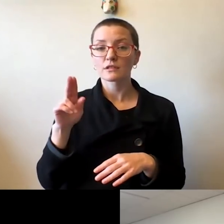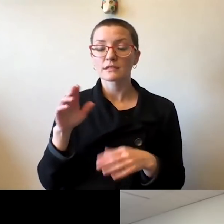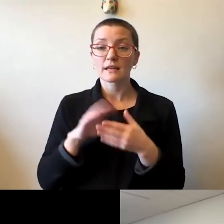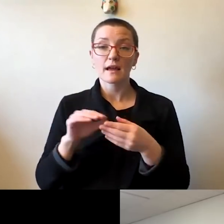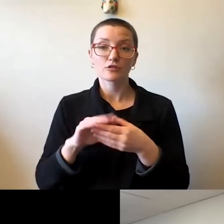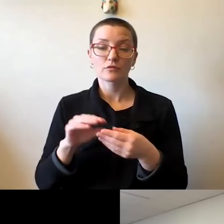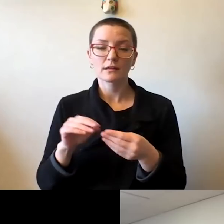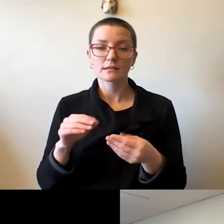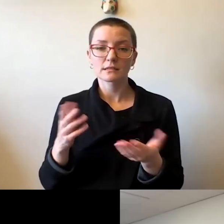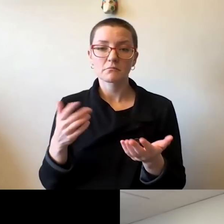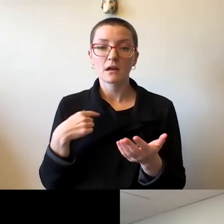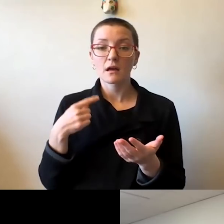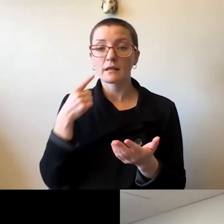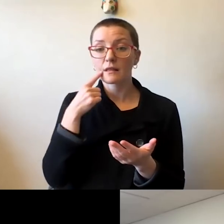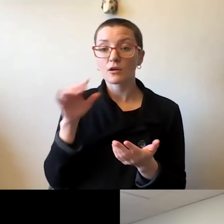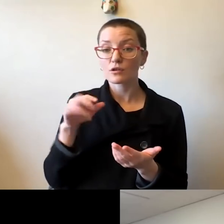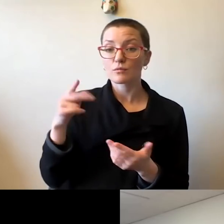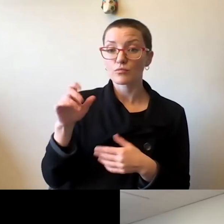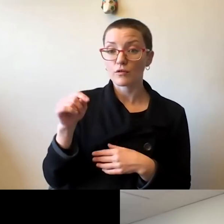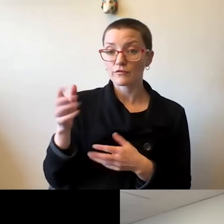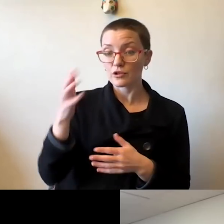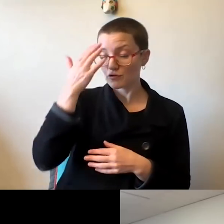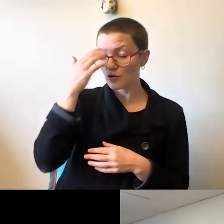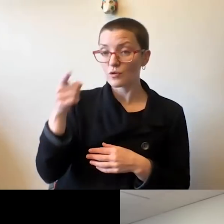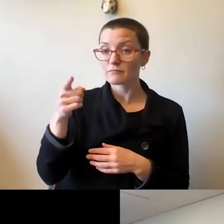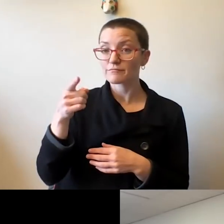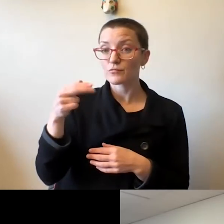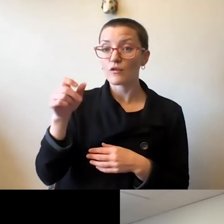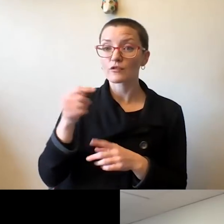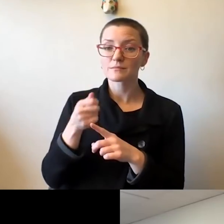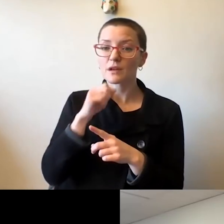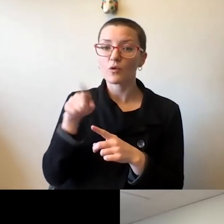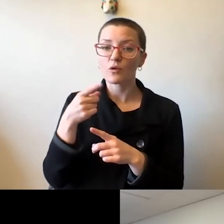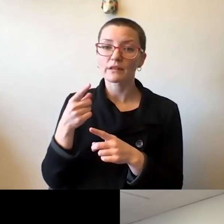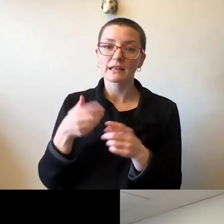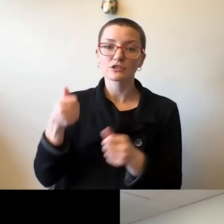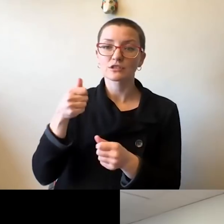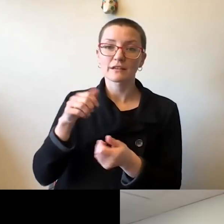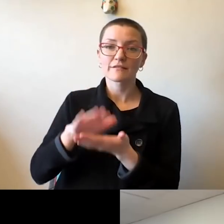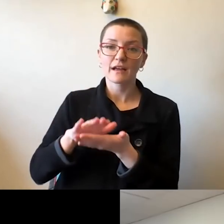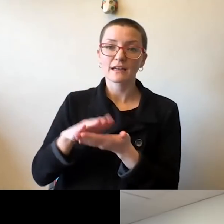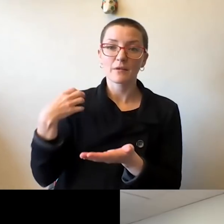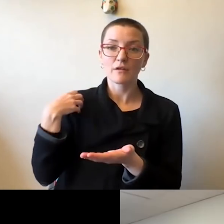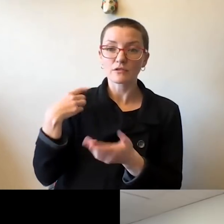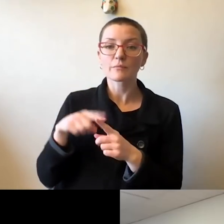that Provost Cangellaris is not only the Chief Academic Officer, but has the oversight for our budget operations